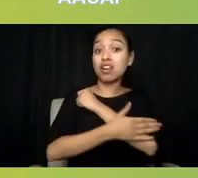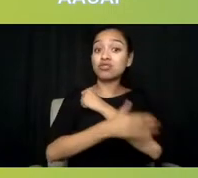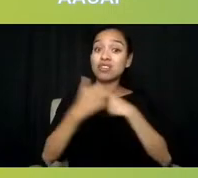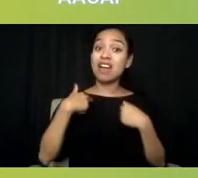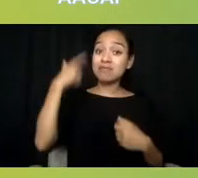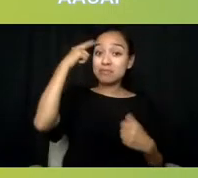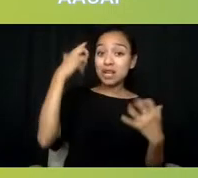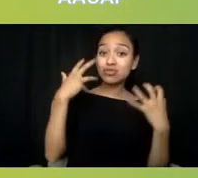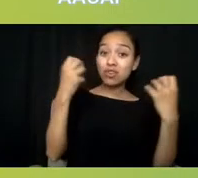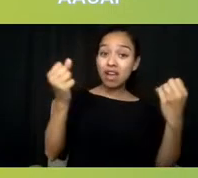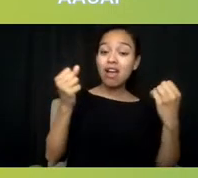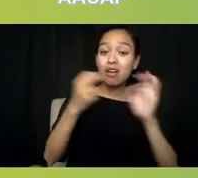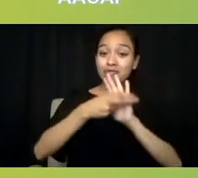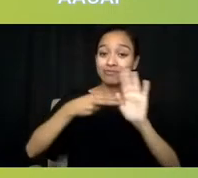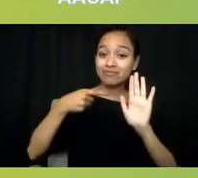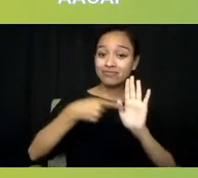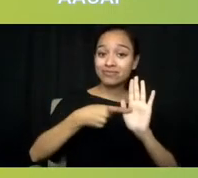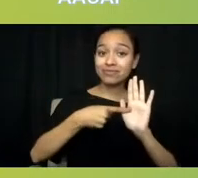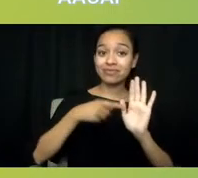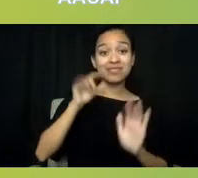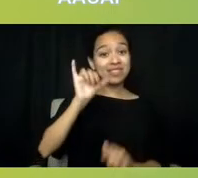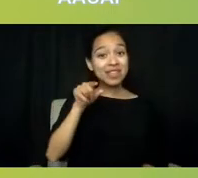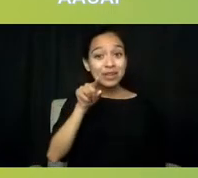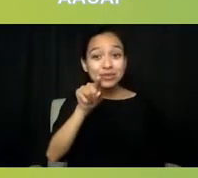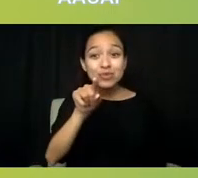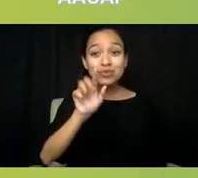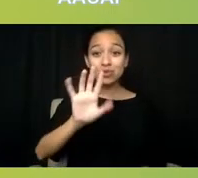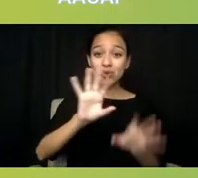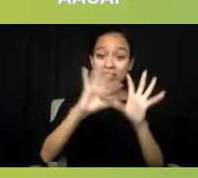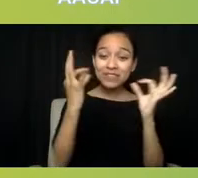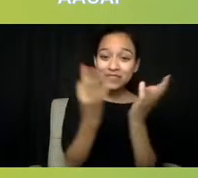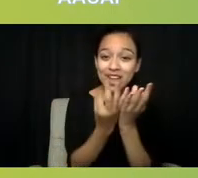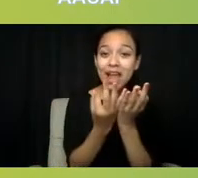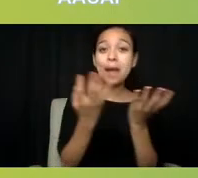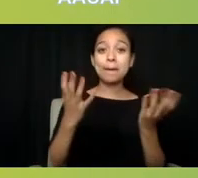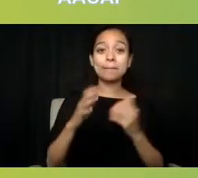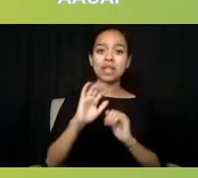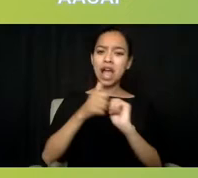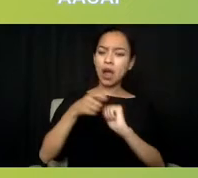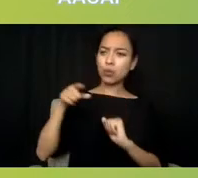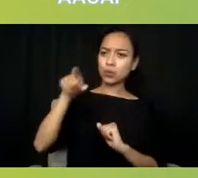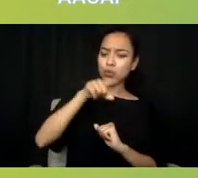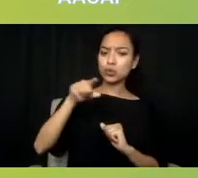that's you, that's your family. Like, how are you accepting that they are treated differently